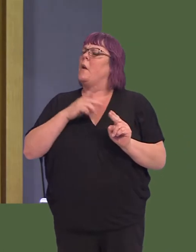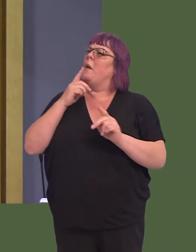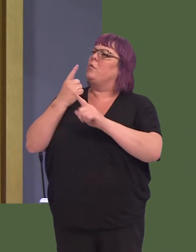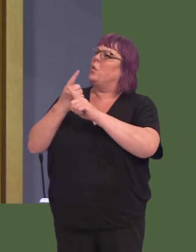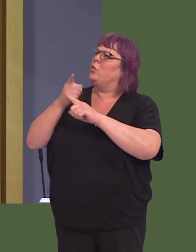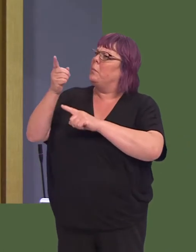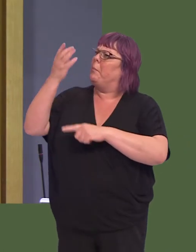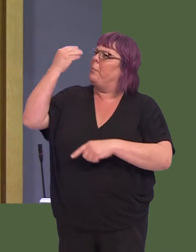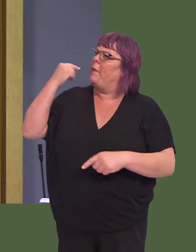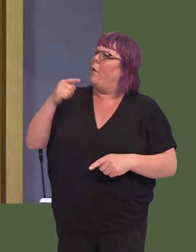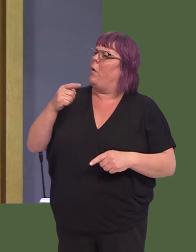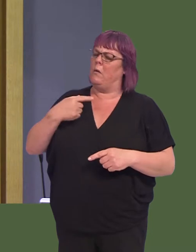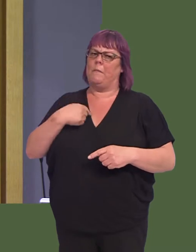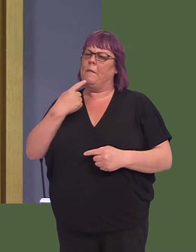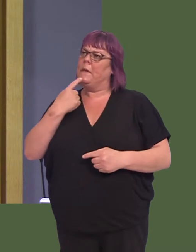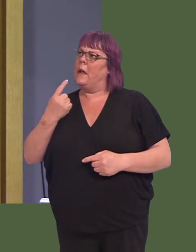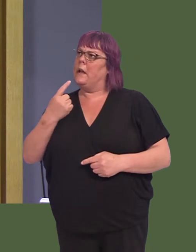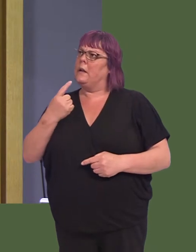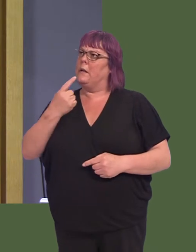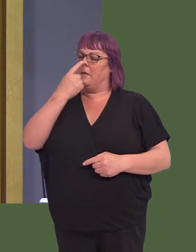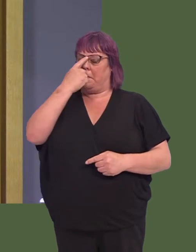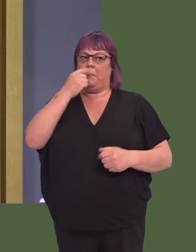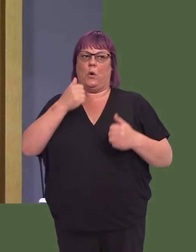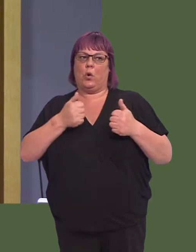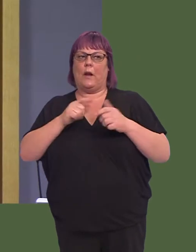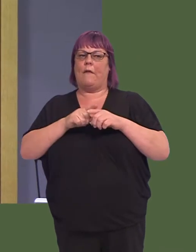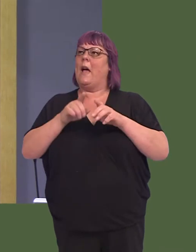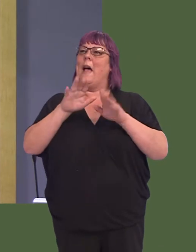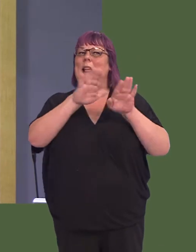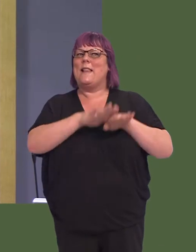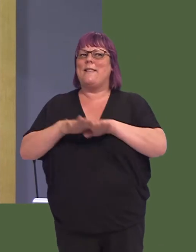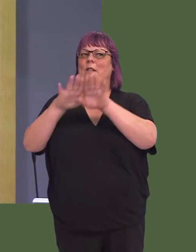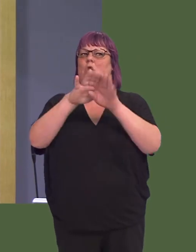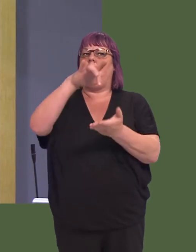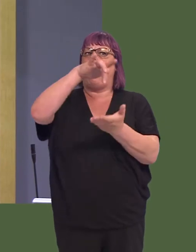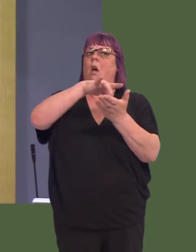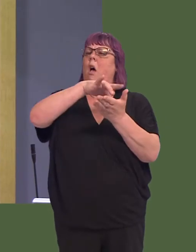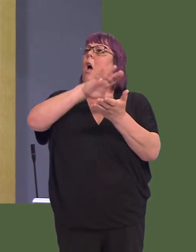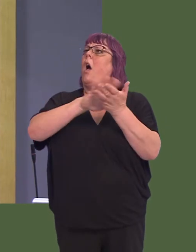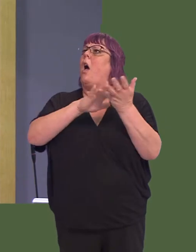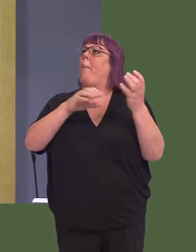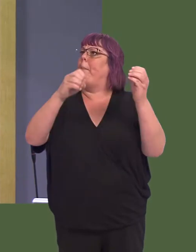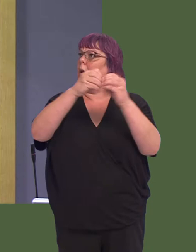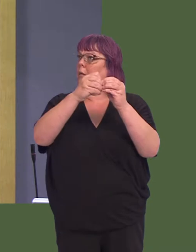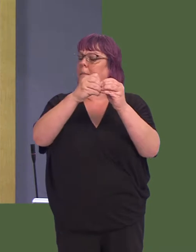So, when I raised these issues with you in the past, I suggested the concept of having a national hub for credit unions.